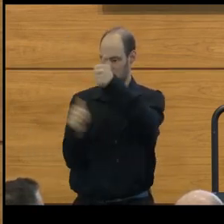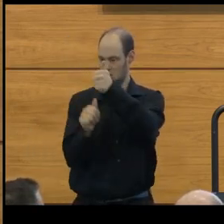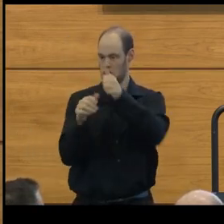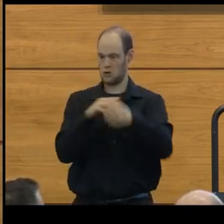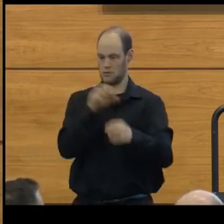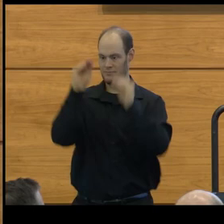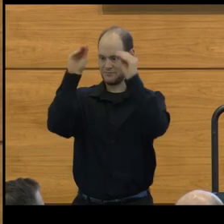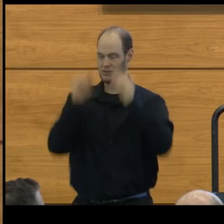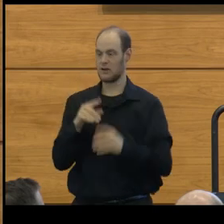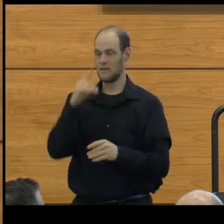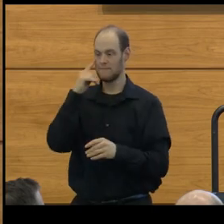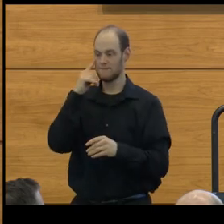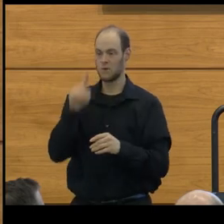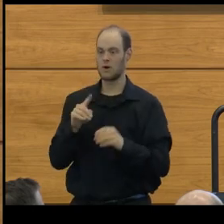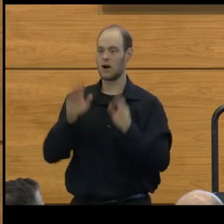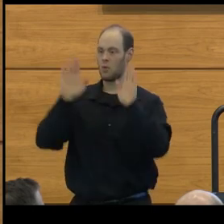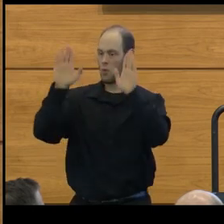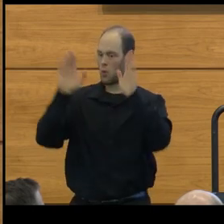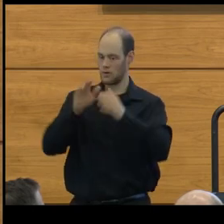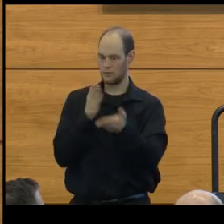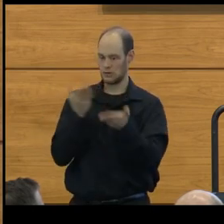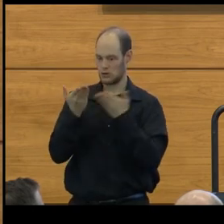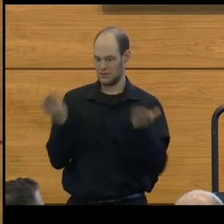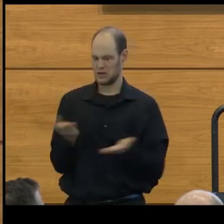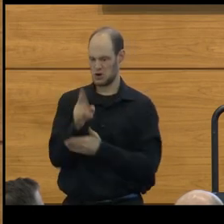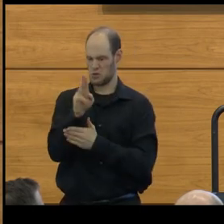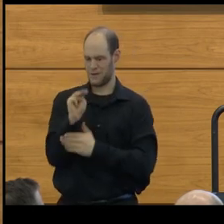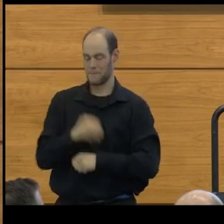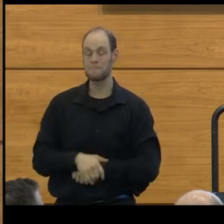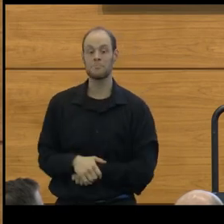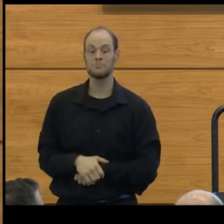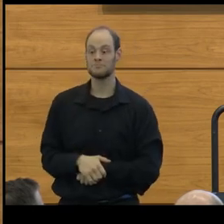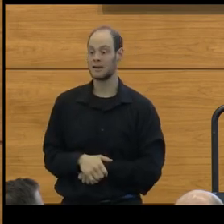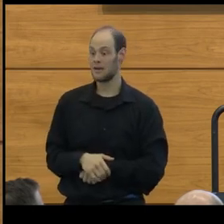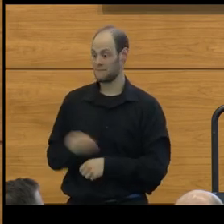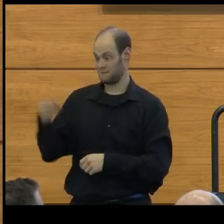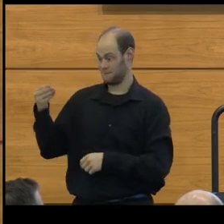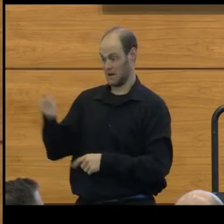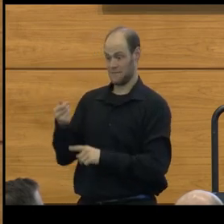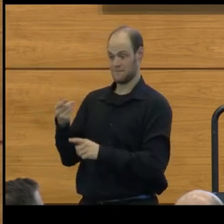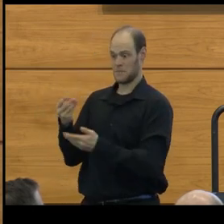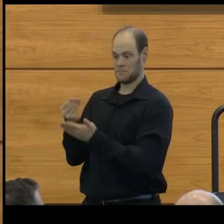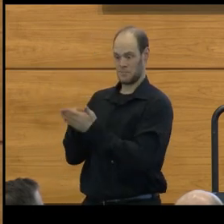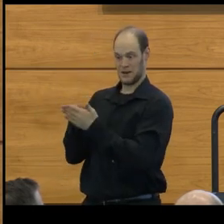for conspicuous service to the university. Although the funds from Russell's bequest have long ago